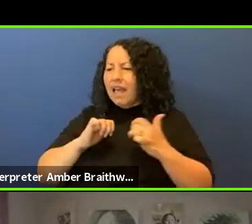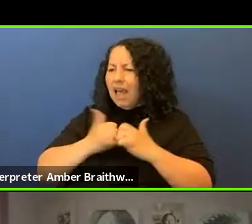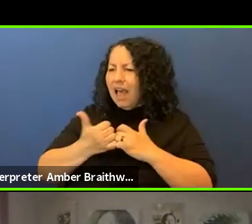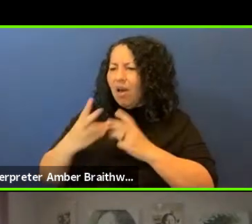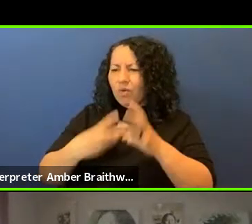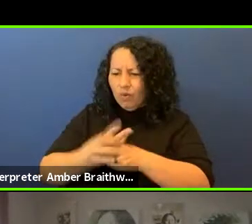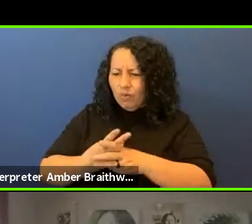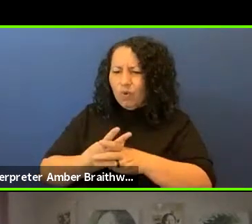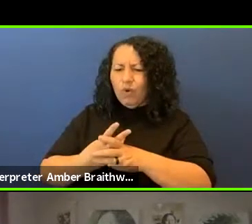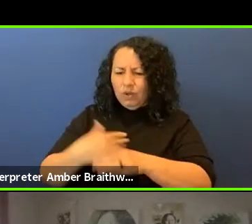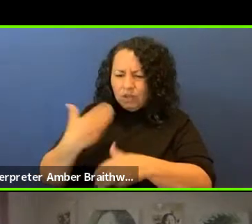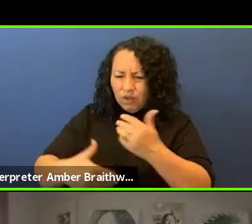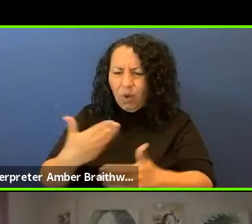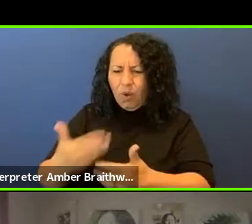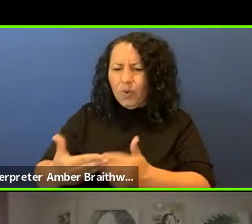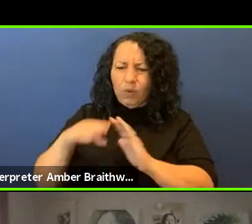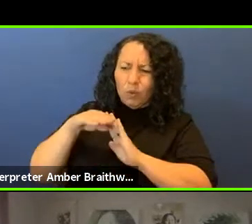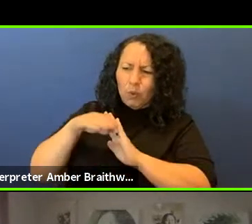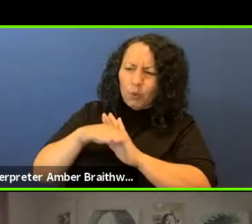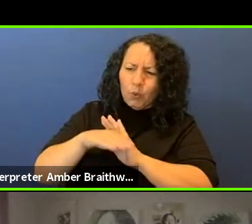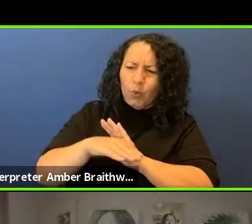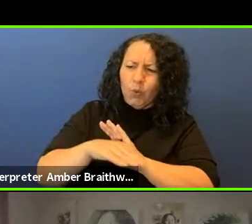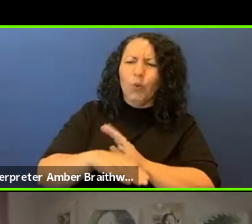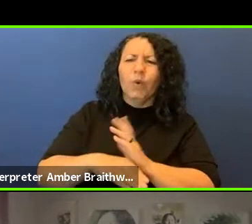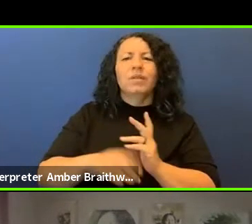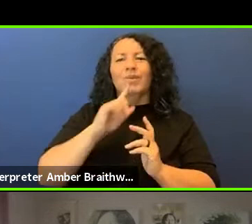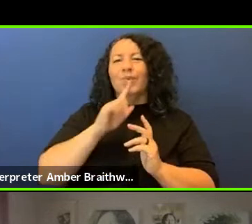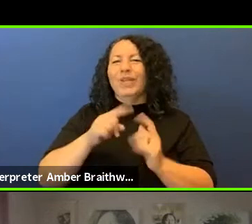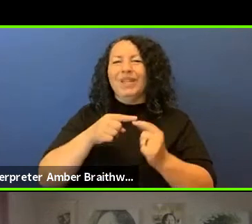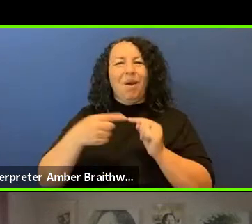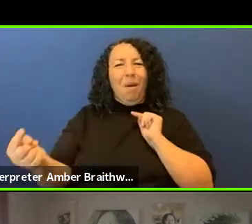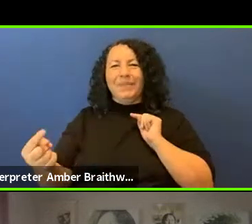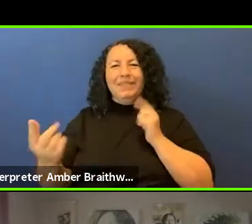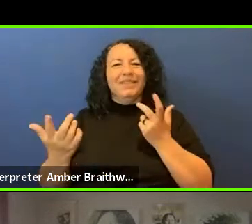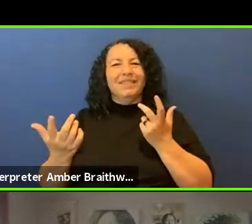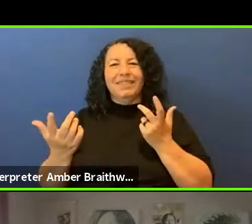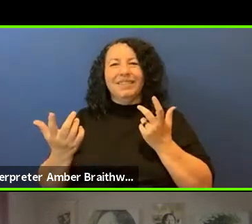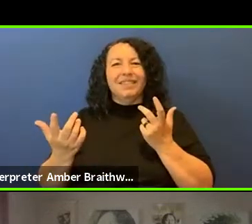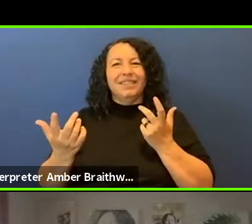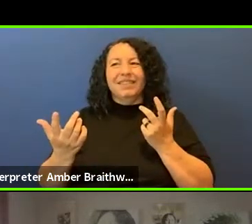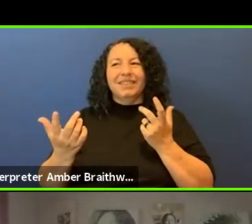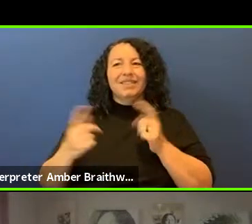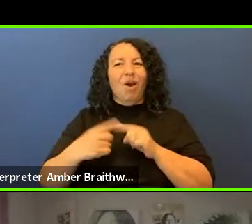is the opposite of what we've been taught